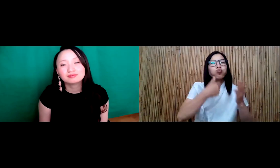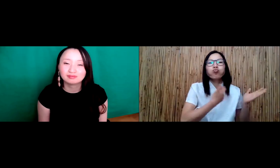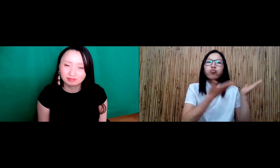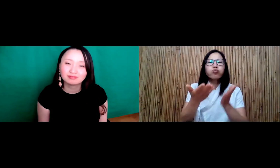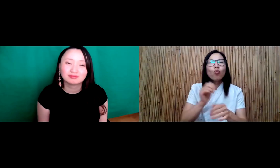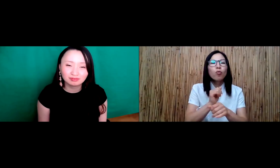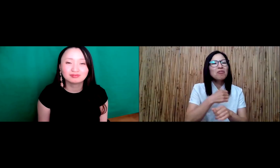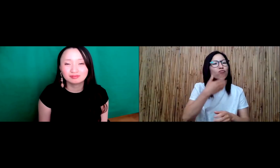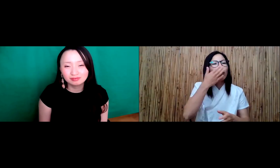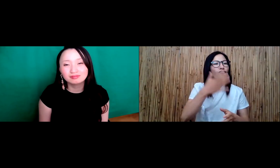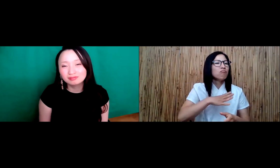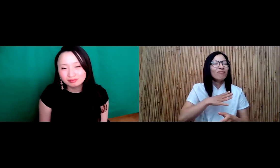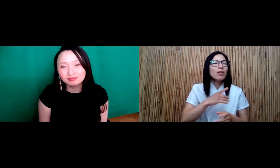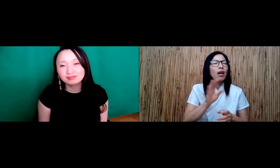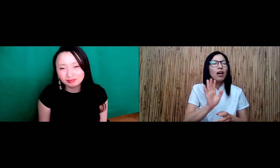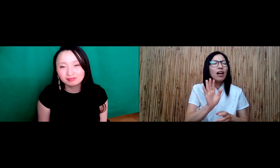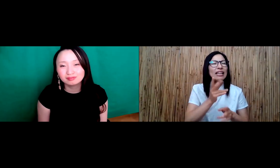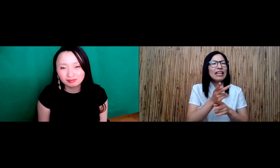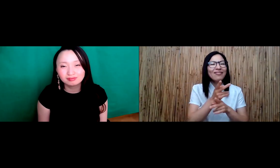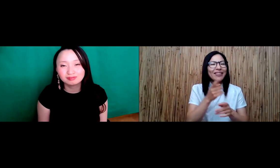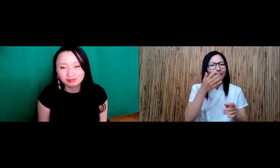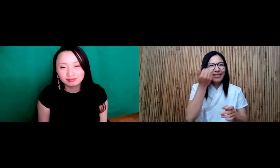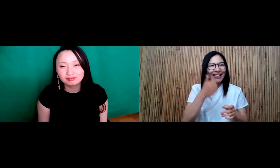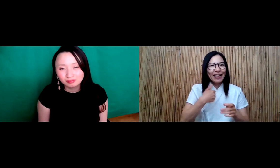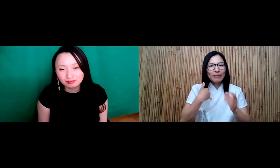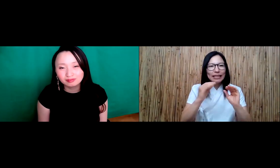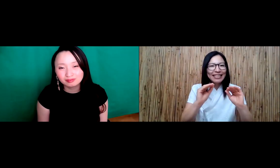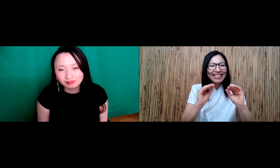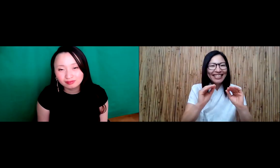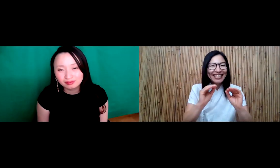Just because you know i i would like to bring any type of food that I like to work but I